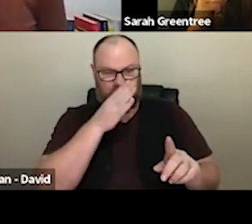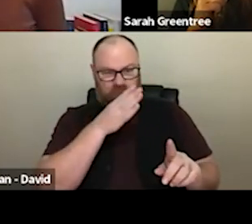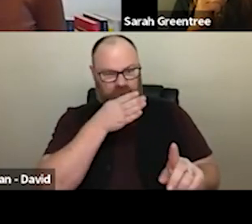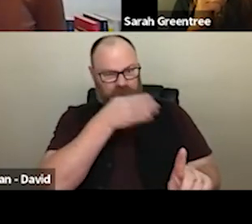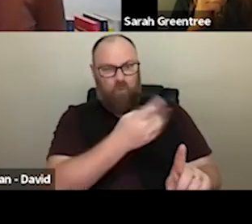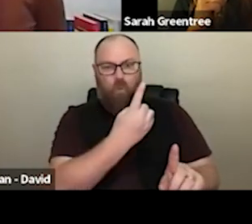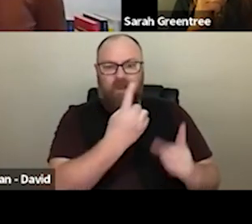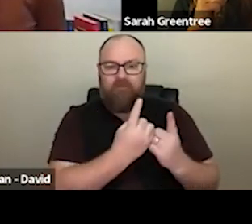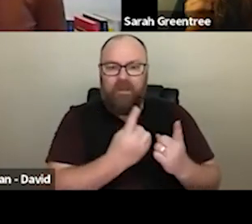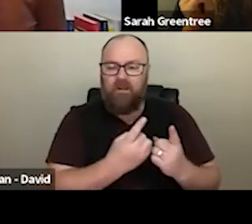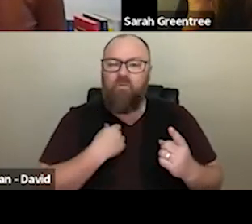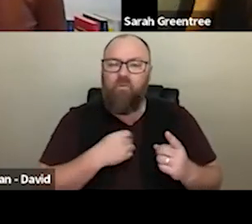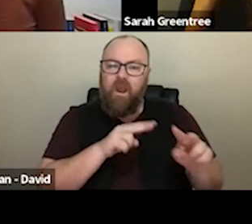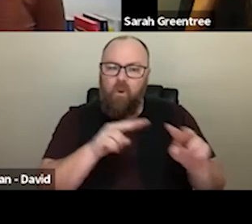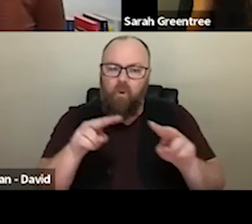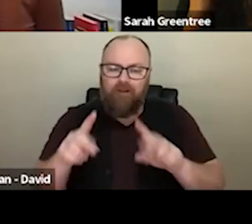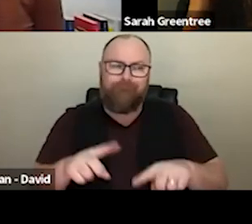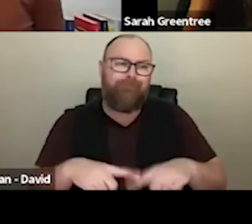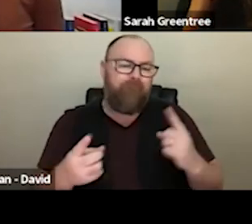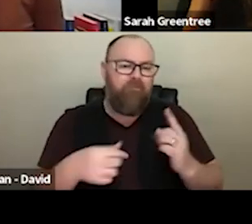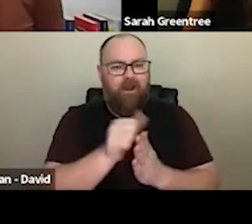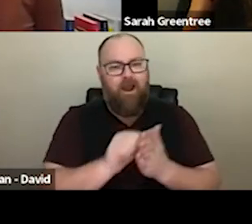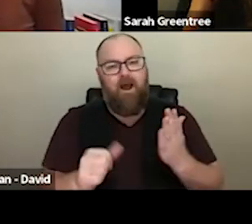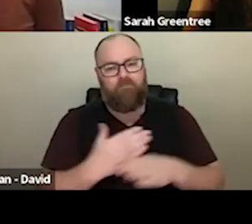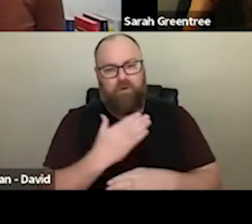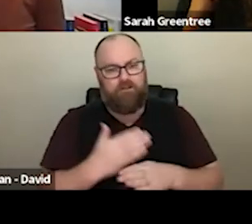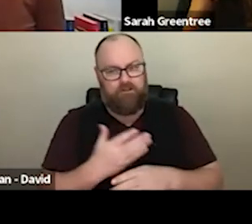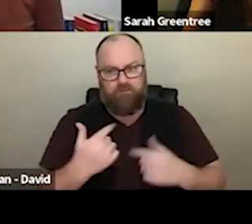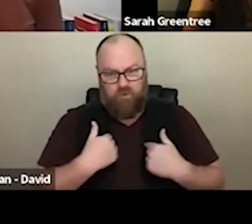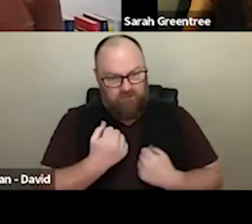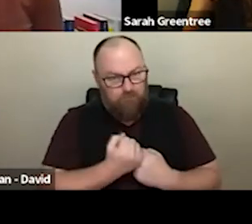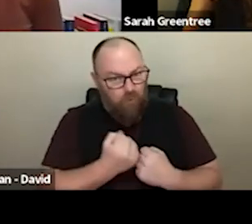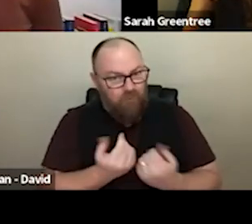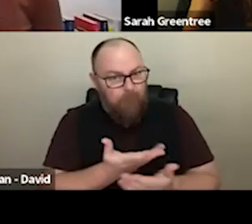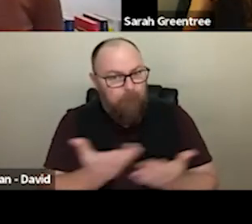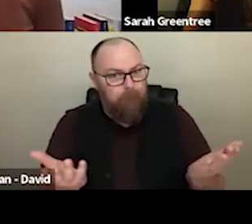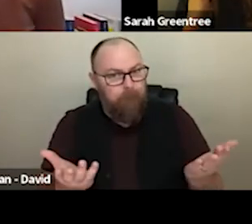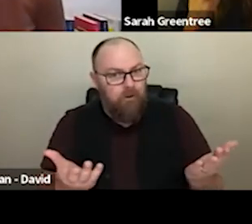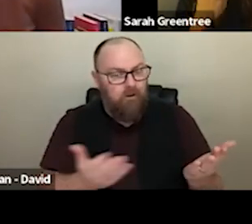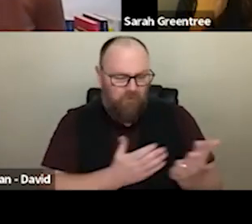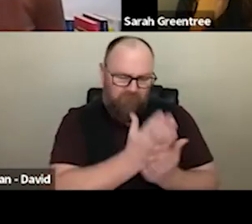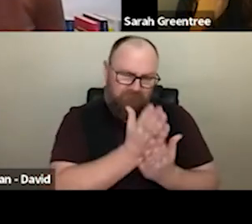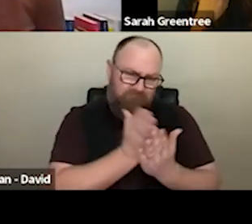There's a whole range of arts activities that's supported. them all through one particular lens. There is a whole range of art practices that we support, a whole range of arts activities that are supported. And a whole range of